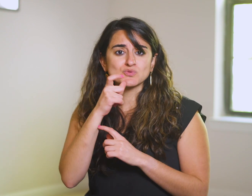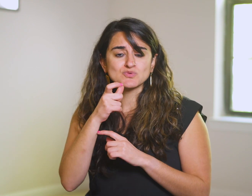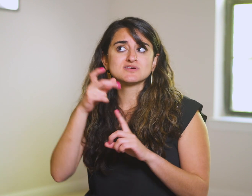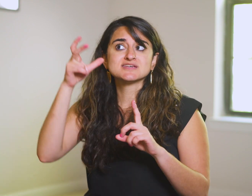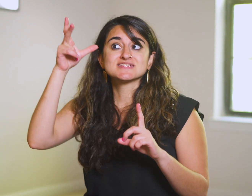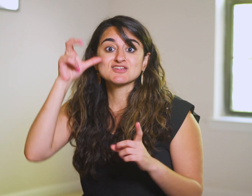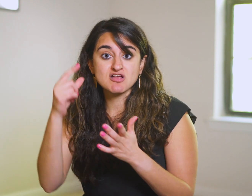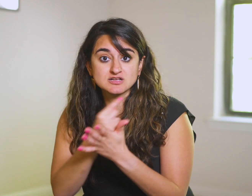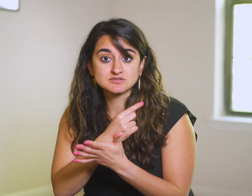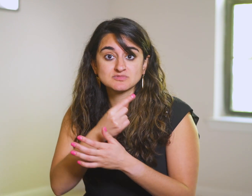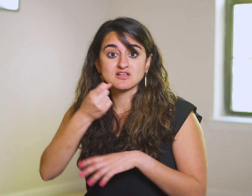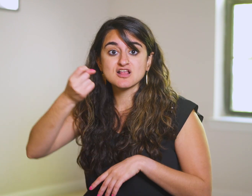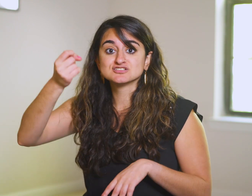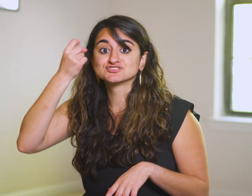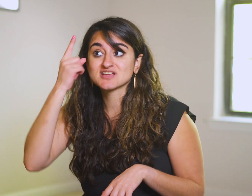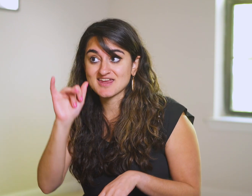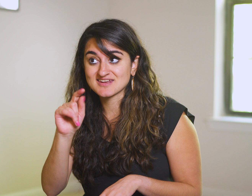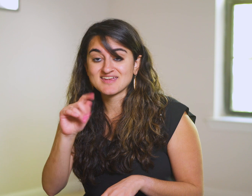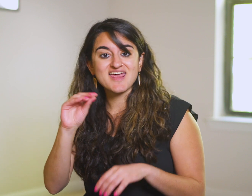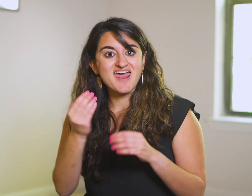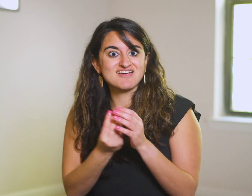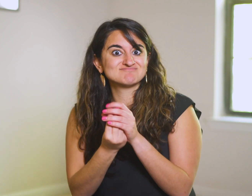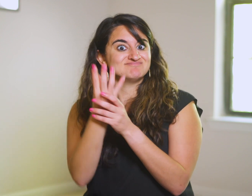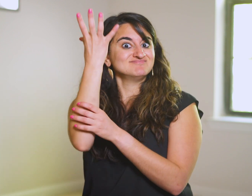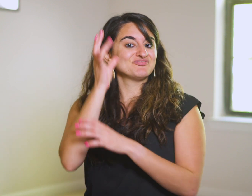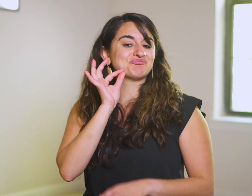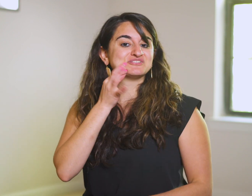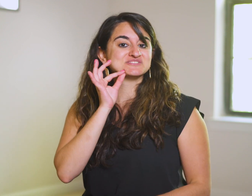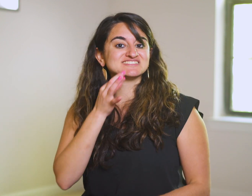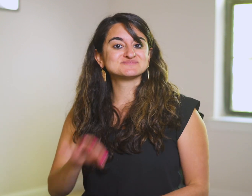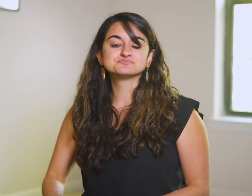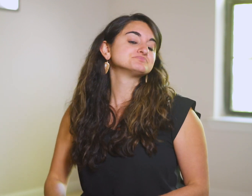the one who hears the Gospel, understands it, and bears fruit.